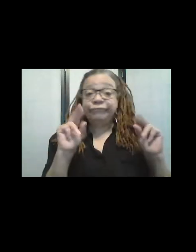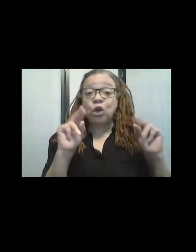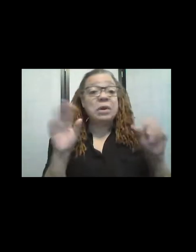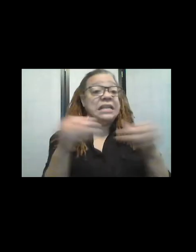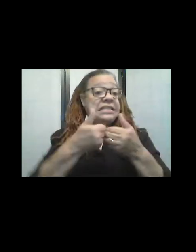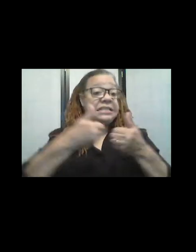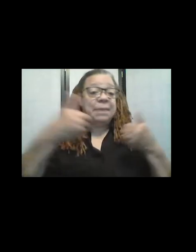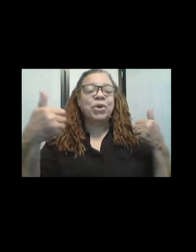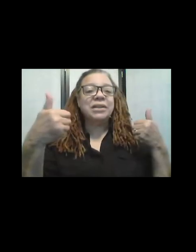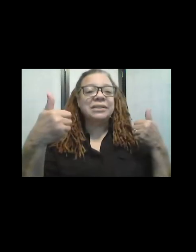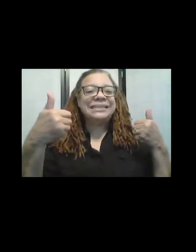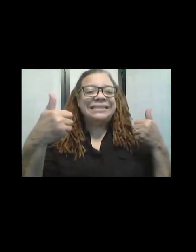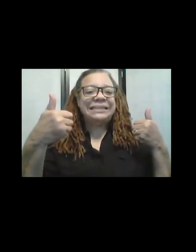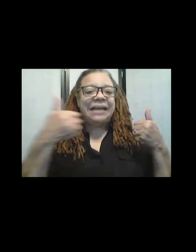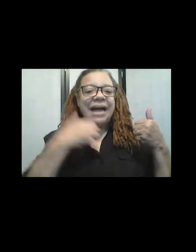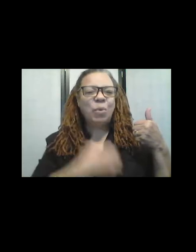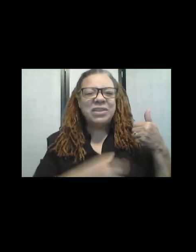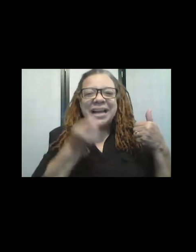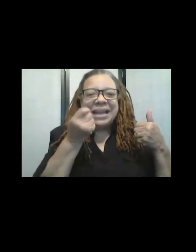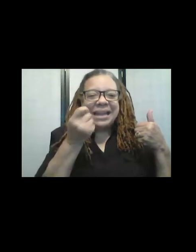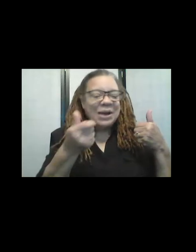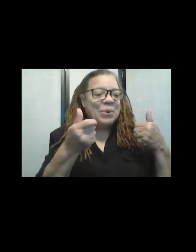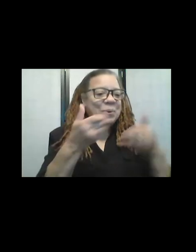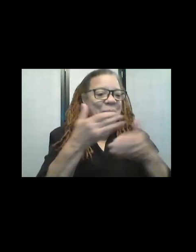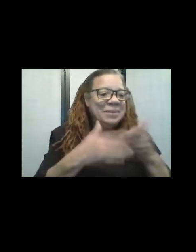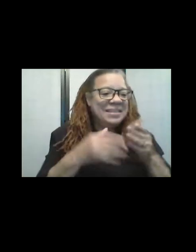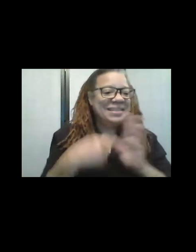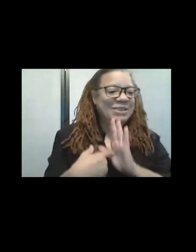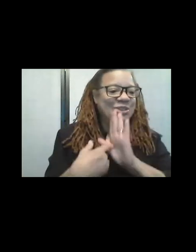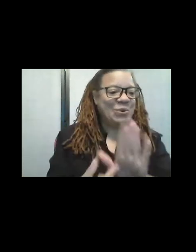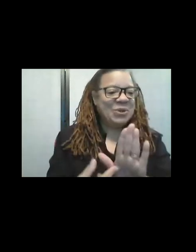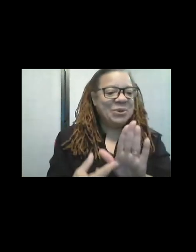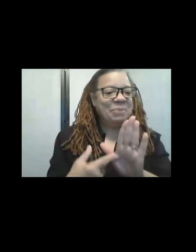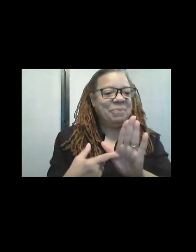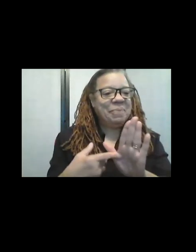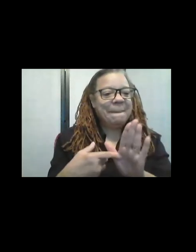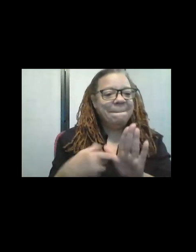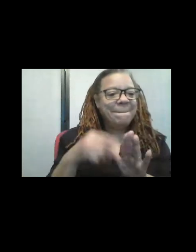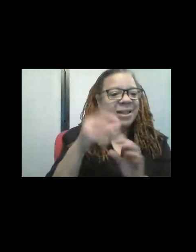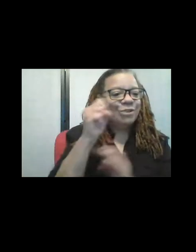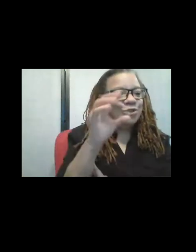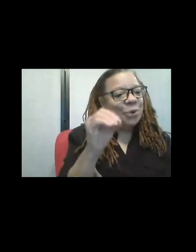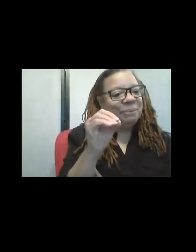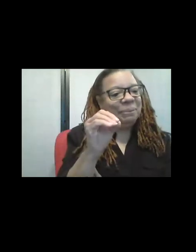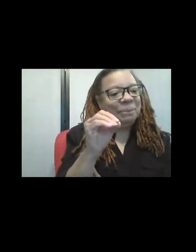wish I had a little piece to show you. Um, but, so then, it's just this mass of threads.